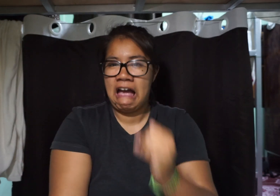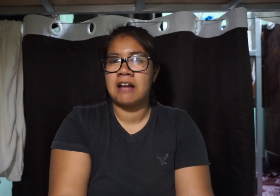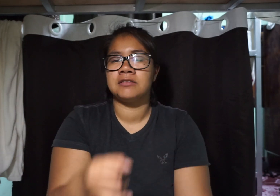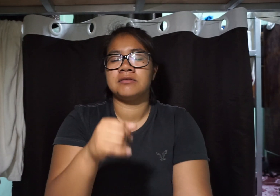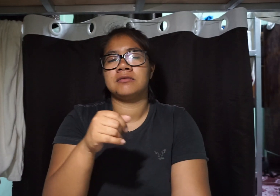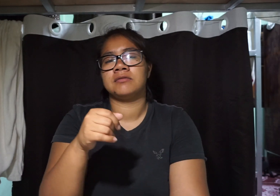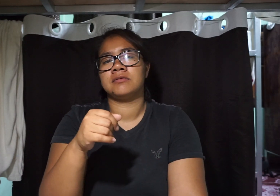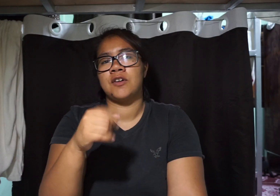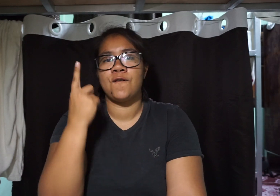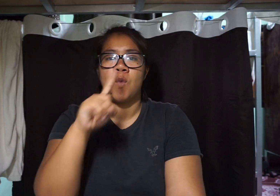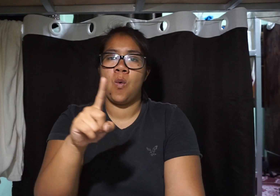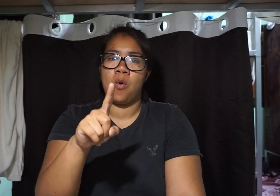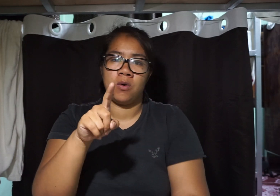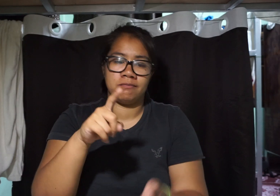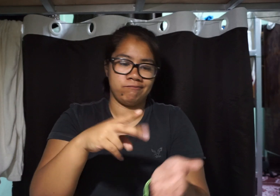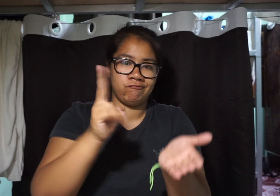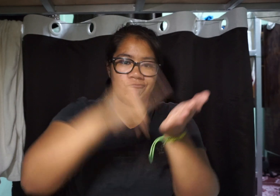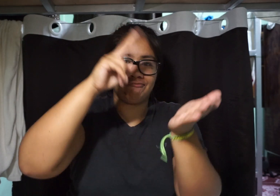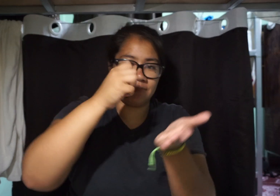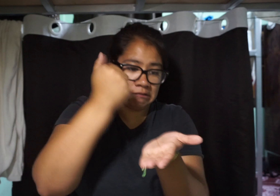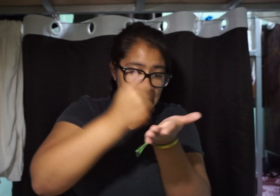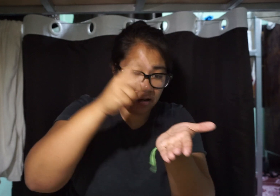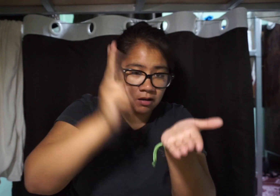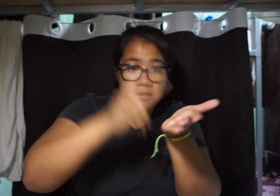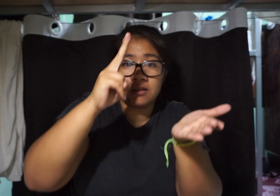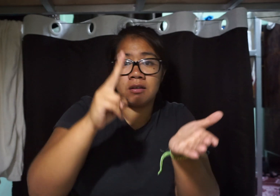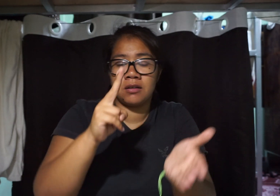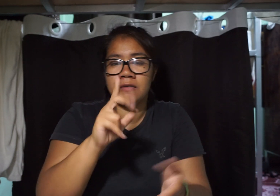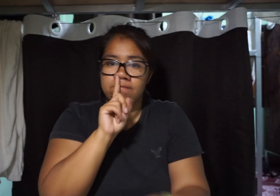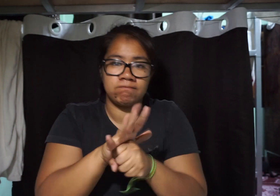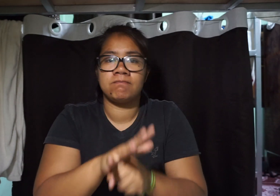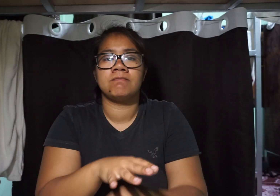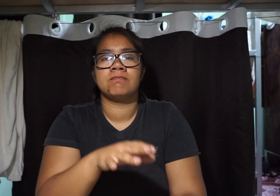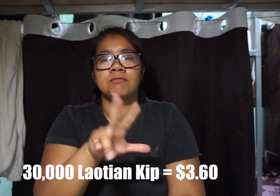Then the last window where they stamped and signed my visa They charged me